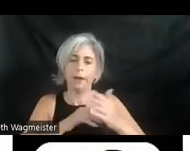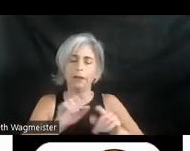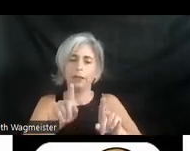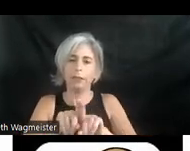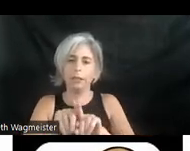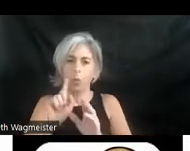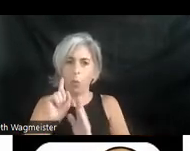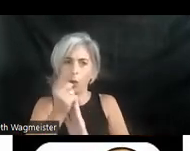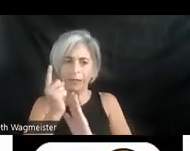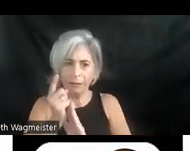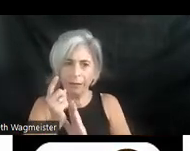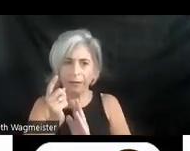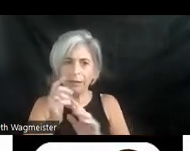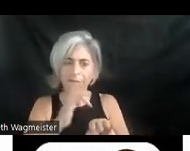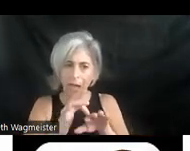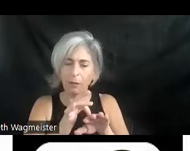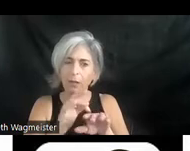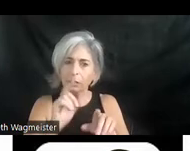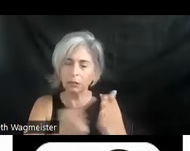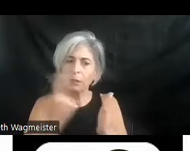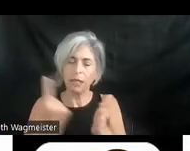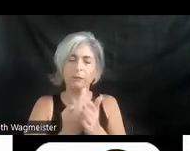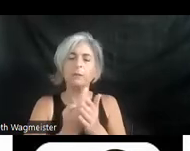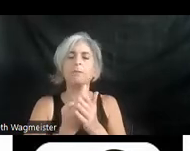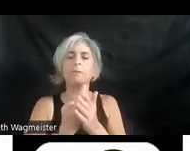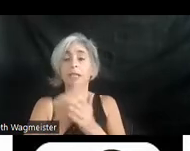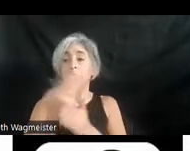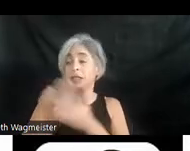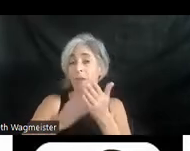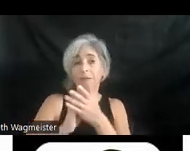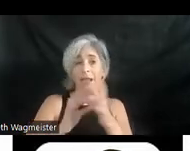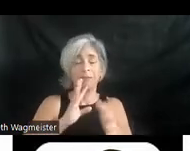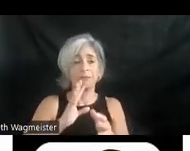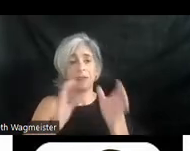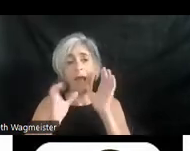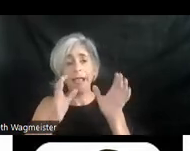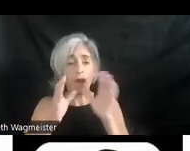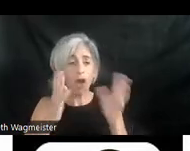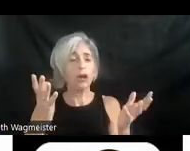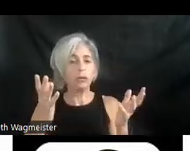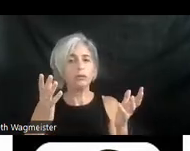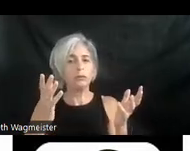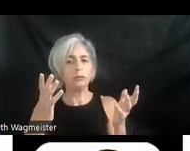is available sometimes. We also have so you know some of that dialogue is kind of throwaway.